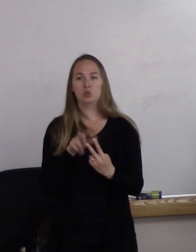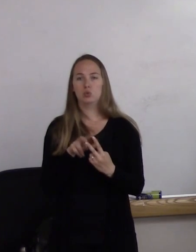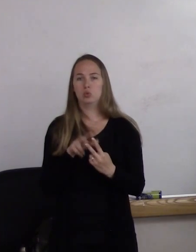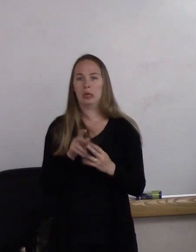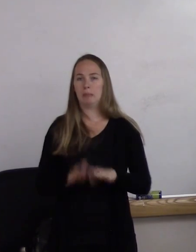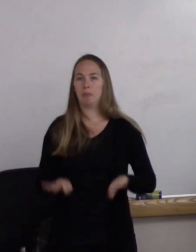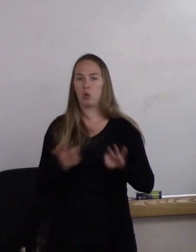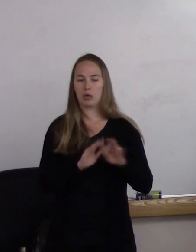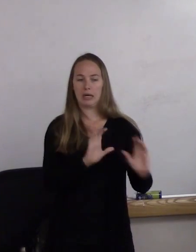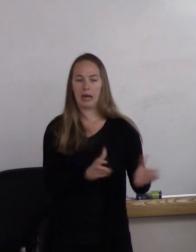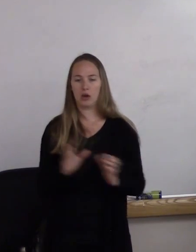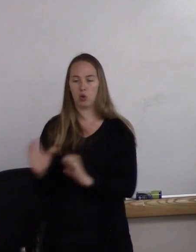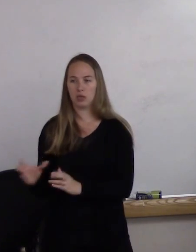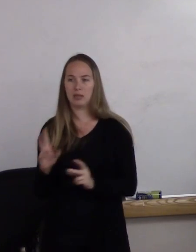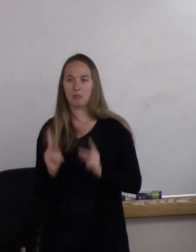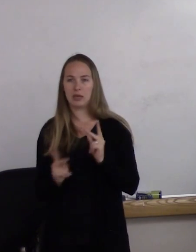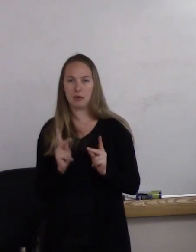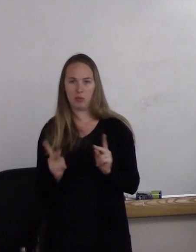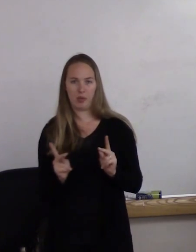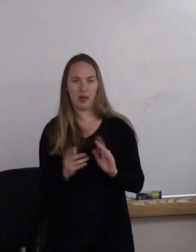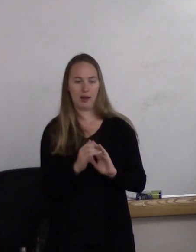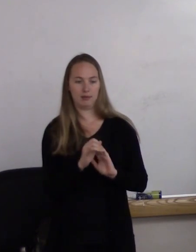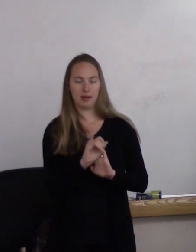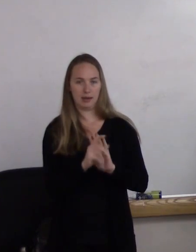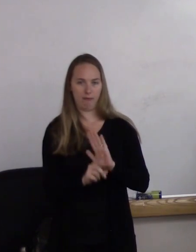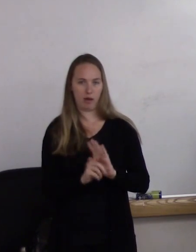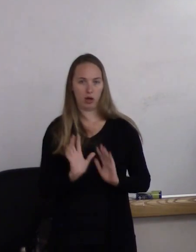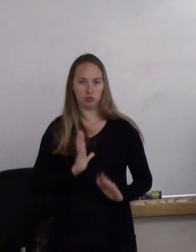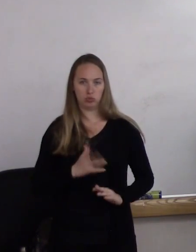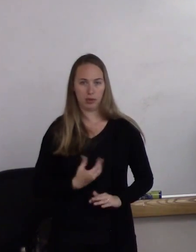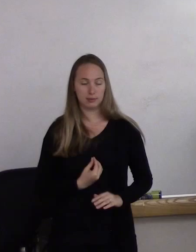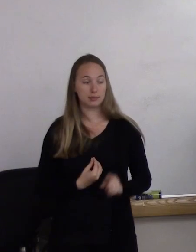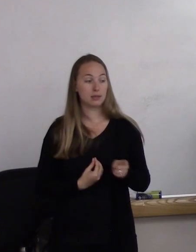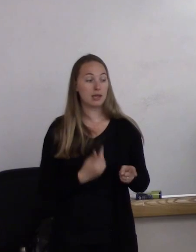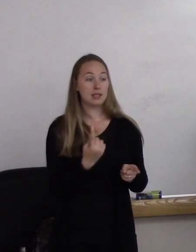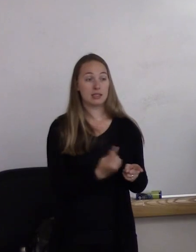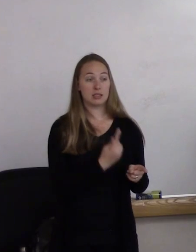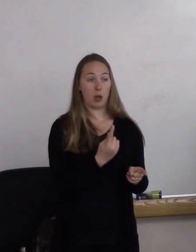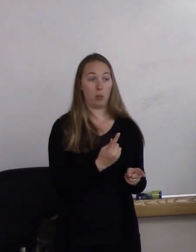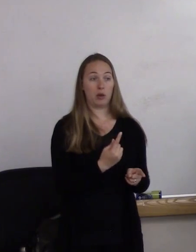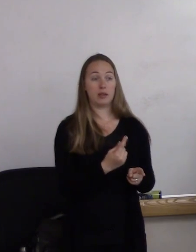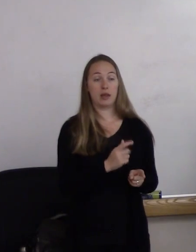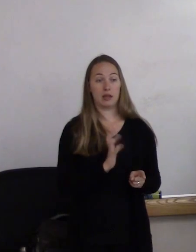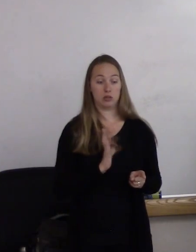of people that identify as transgender. The first is someone that identifies as a trans woman.